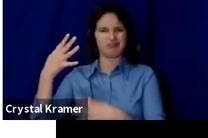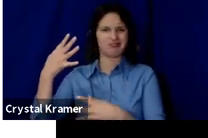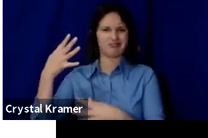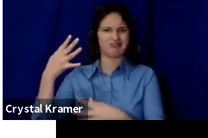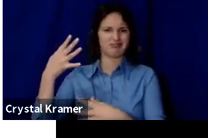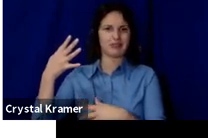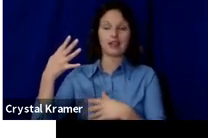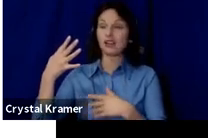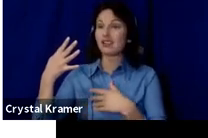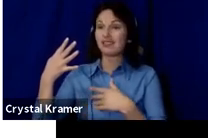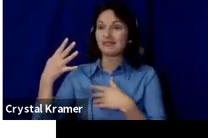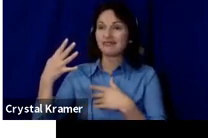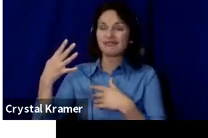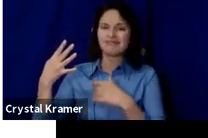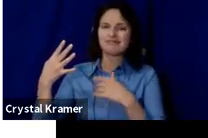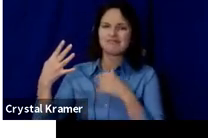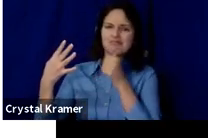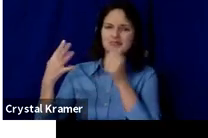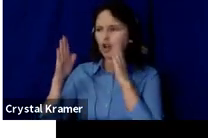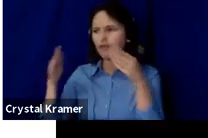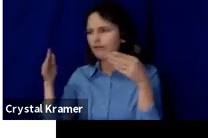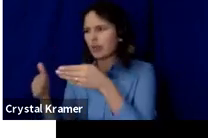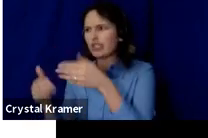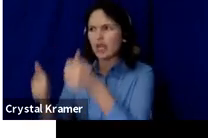not focus on platform, at least not yet.